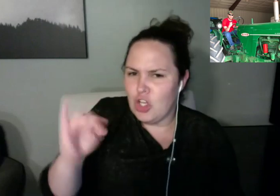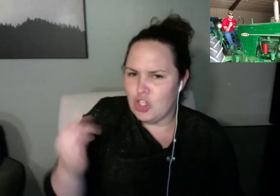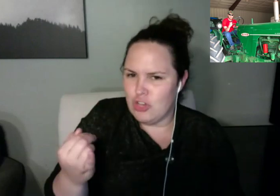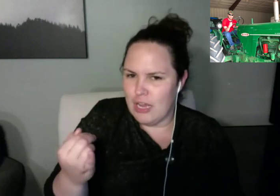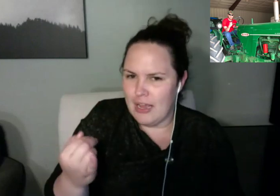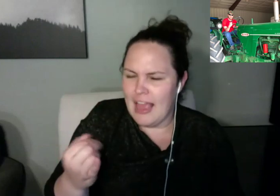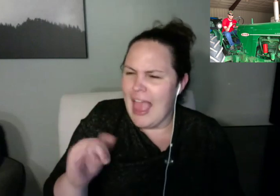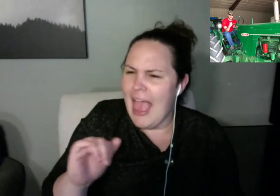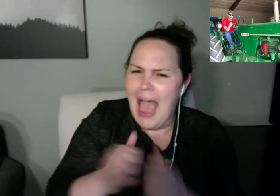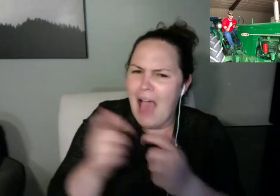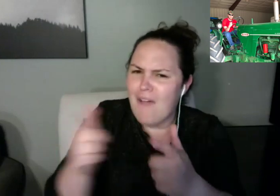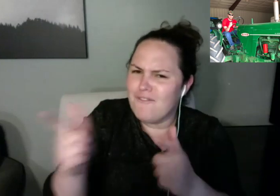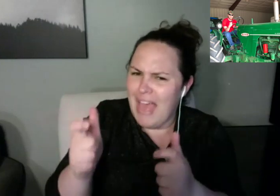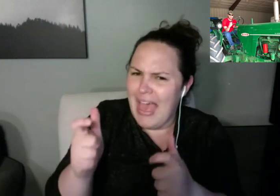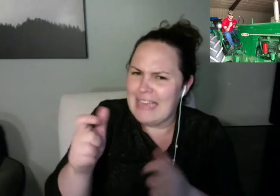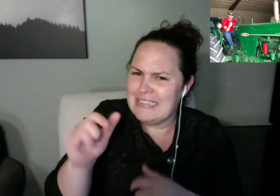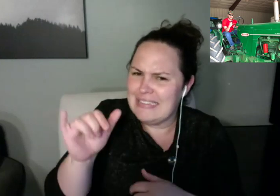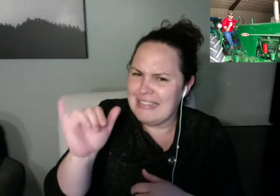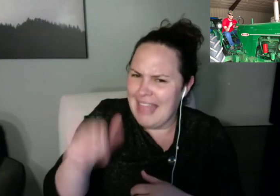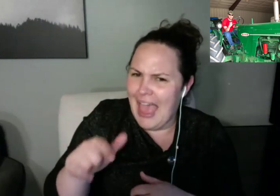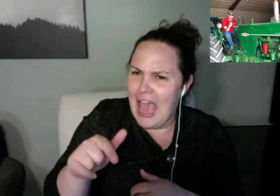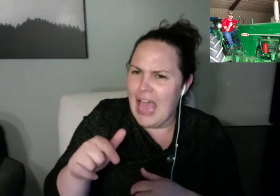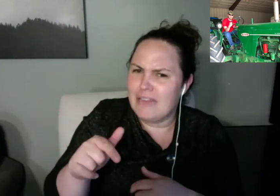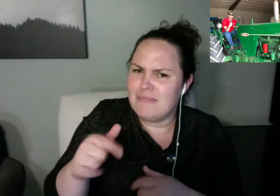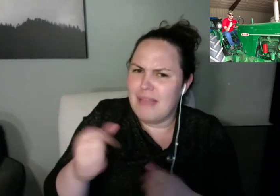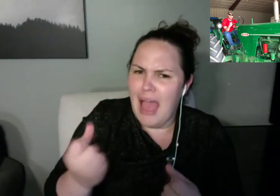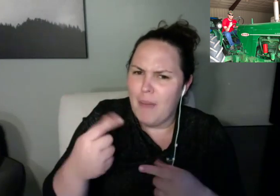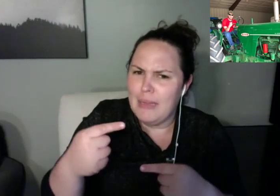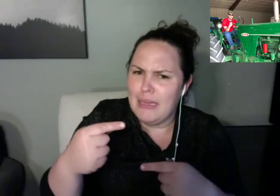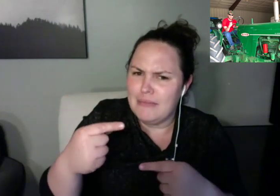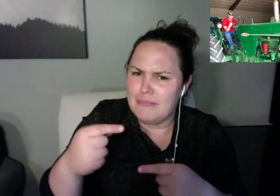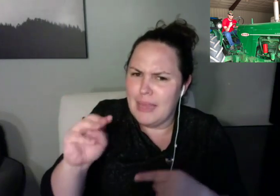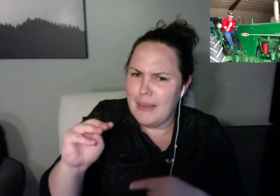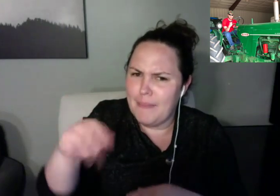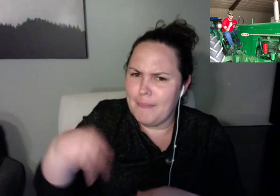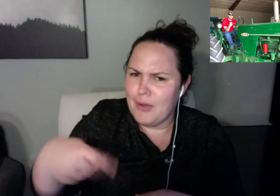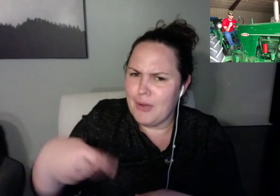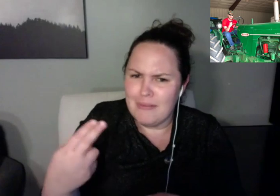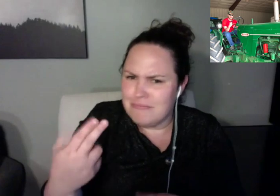I'm not in eighth grade anymore, I'm in high school, ninth.